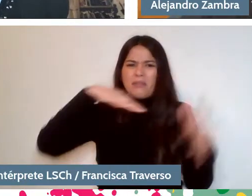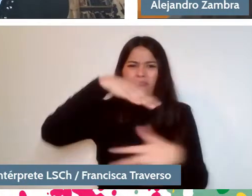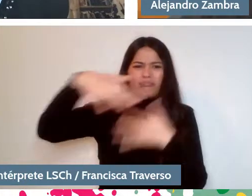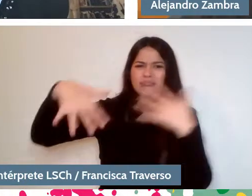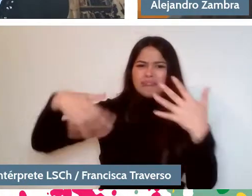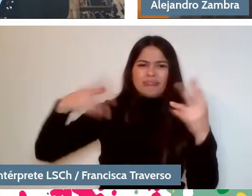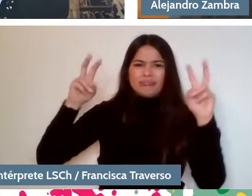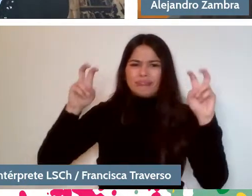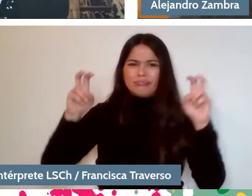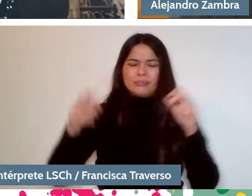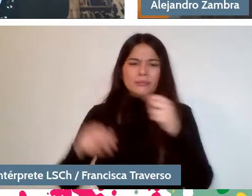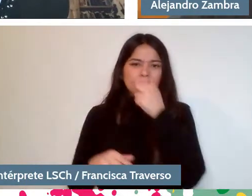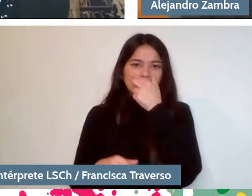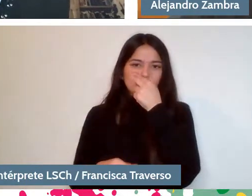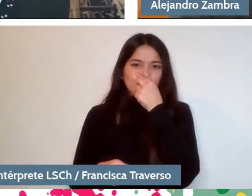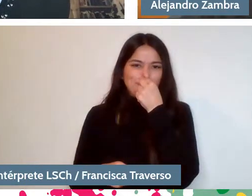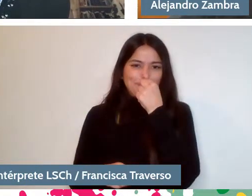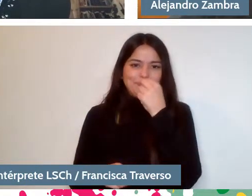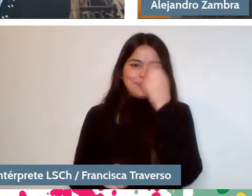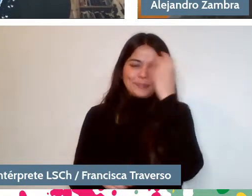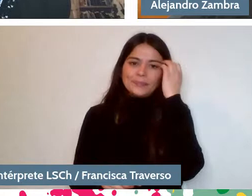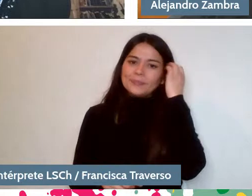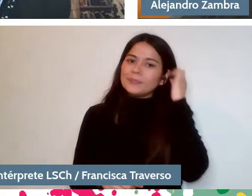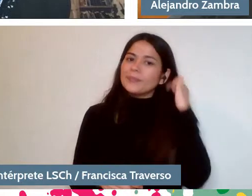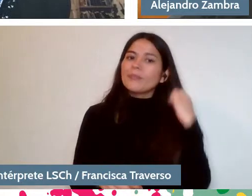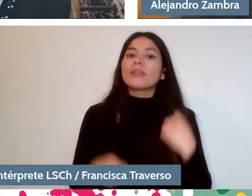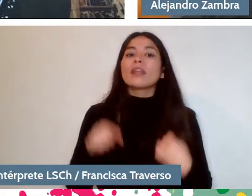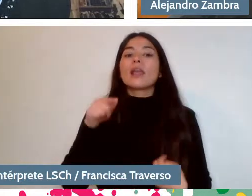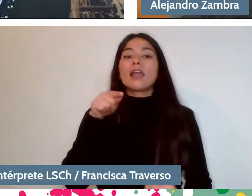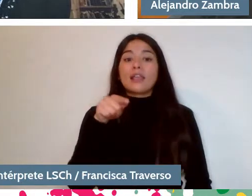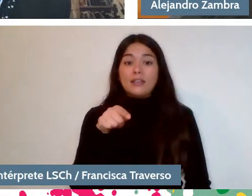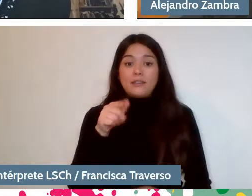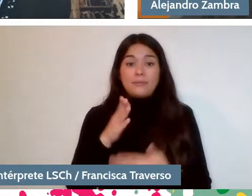So, that's when I started thinking about...